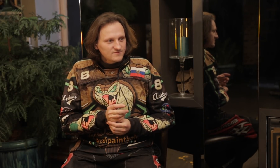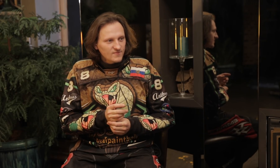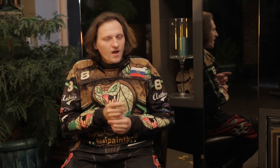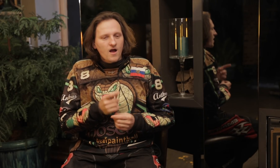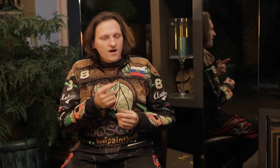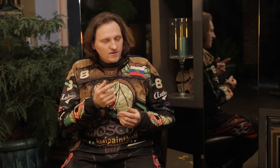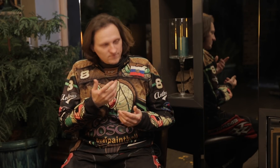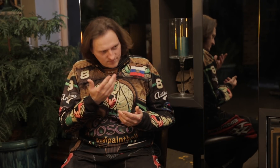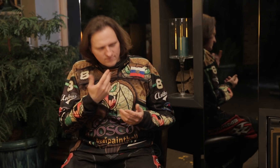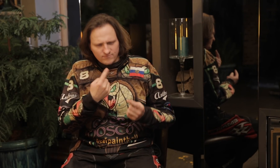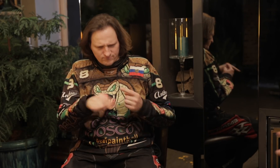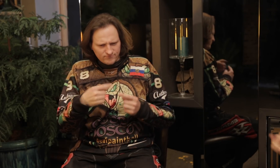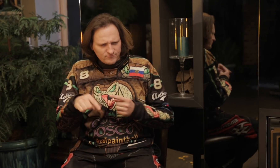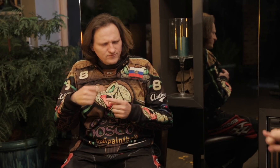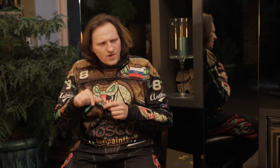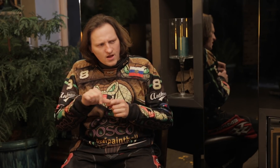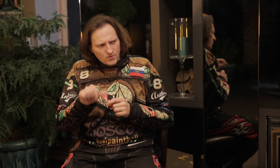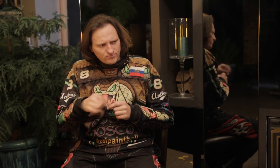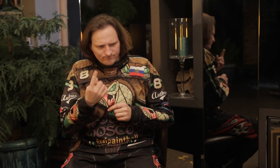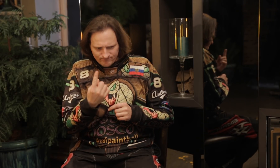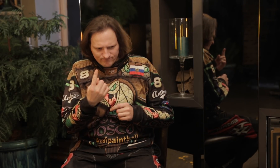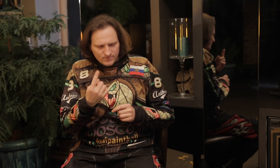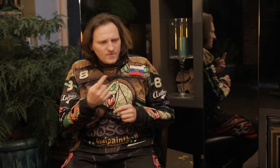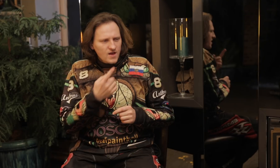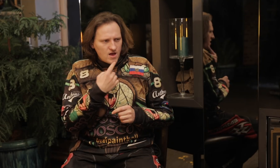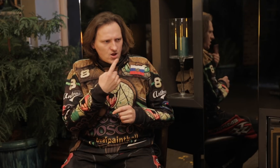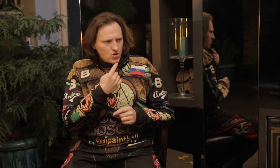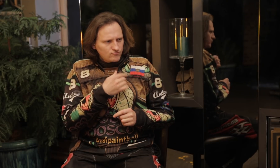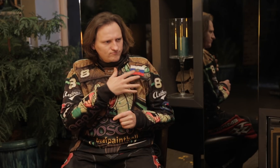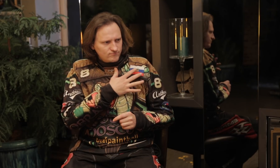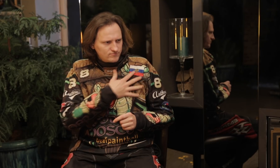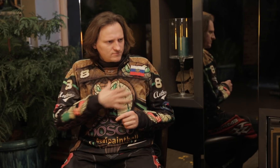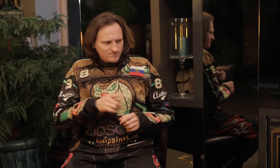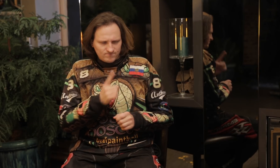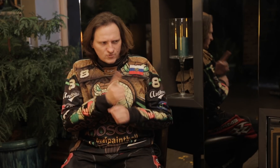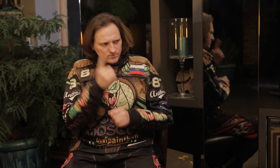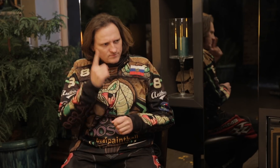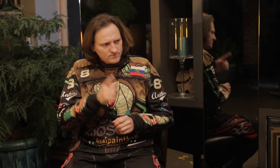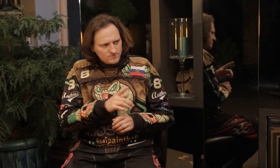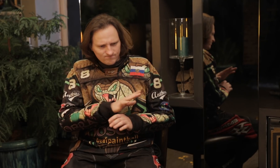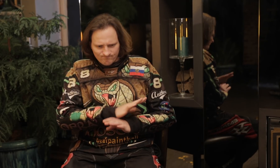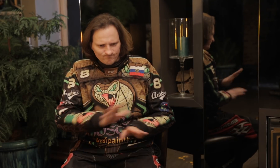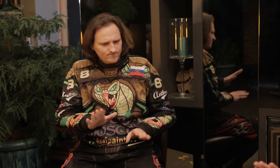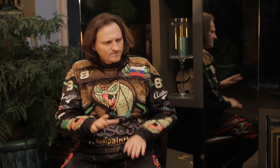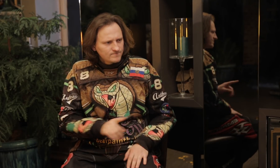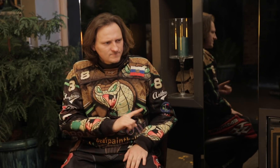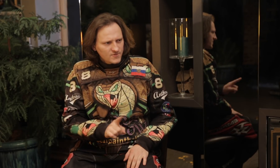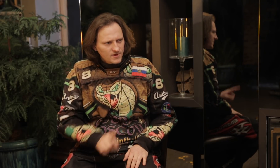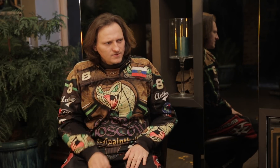We can use many different paint colors, except for red as it looks like blood. Red is strictly forbidden.